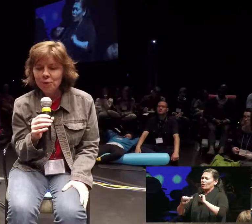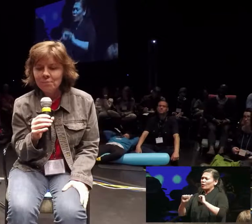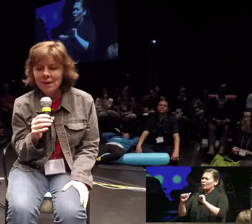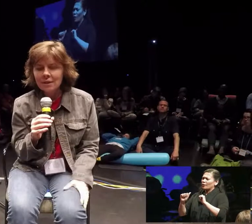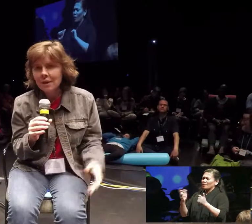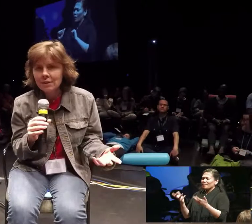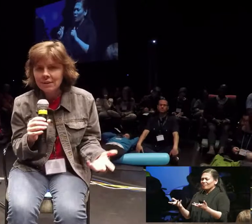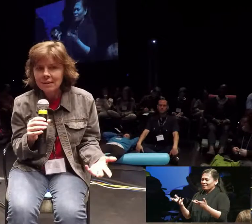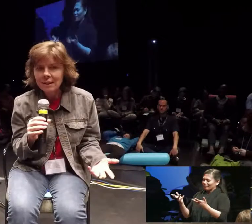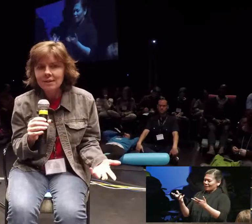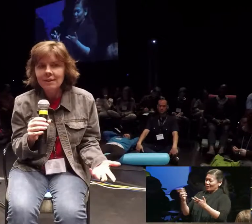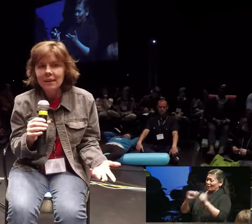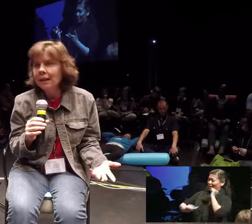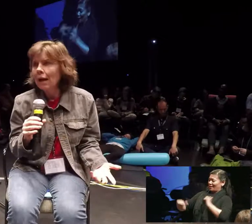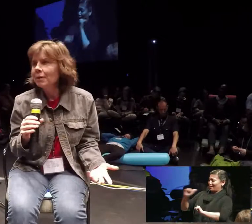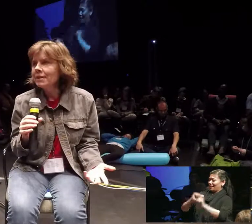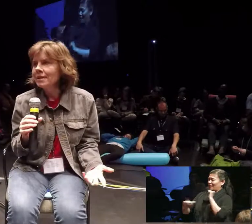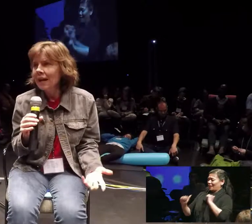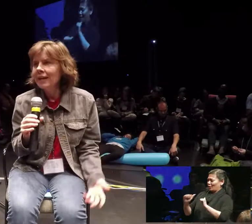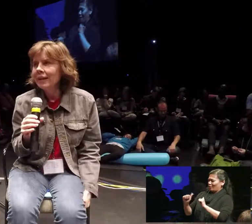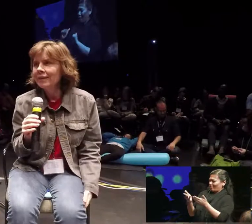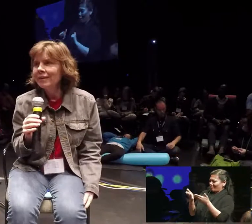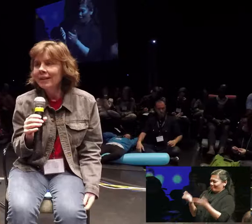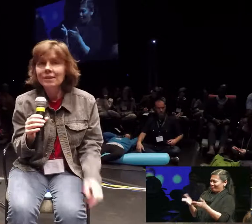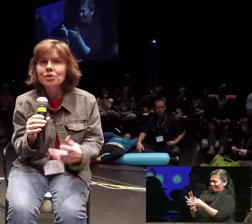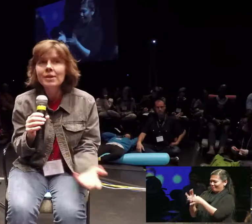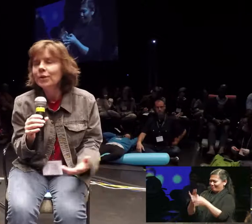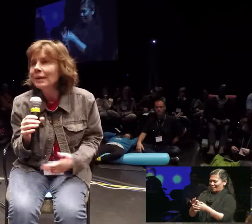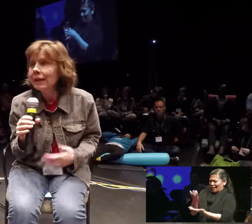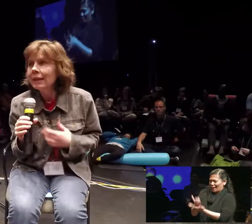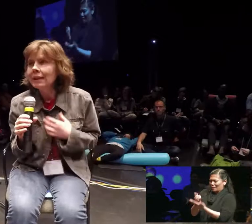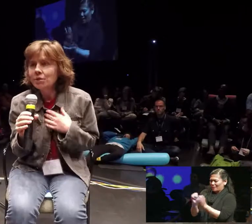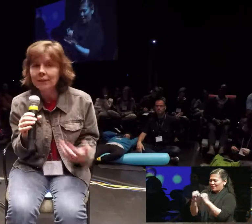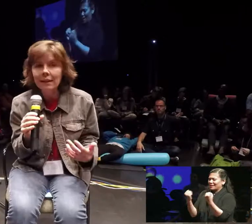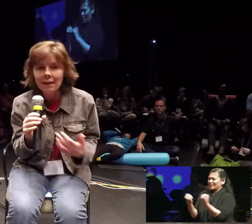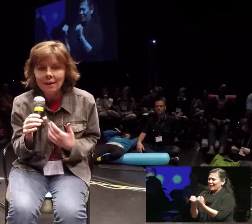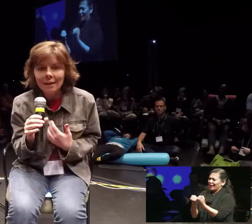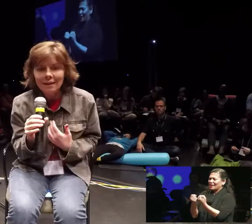theater doesn't exist in in a capitalist society and it's you know in a strictly